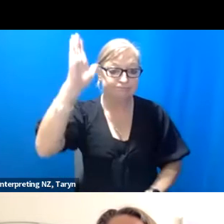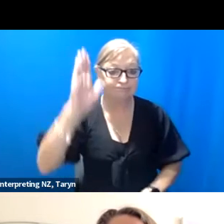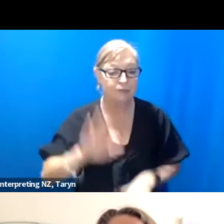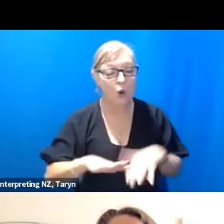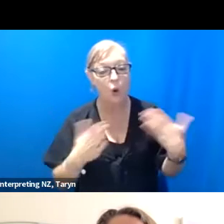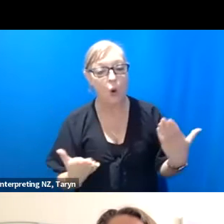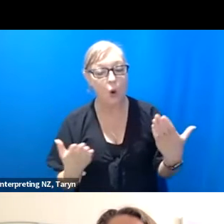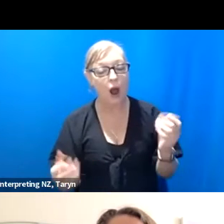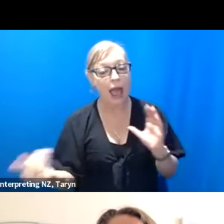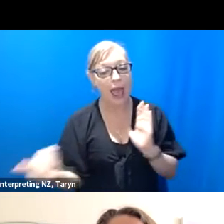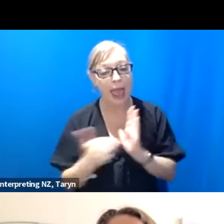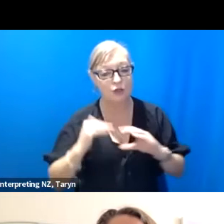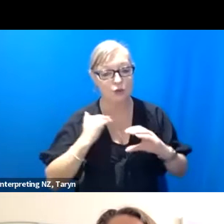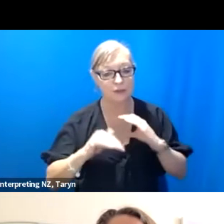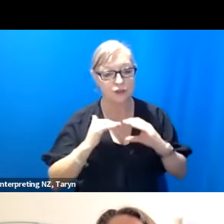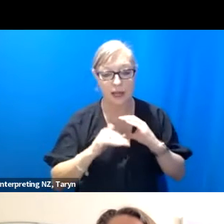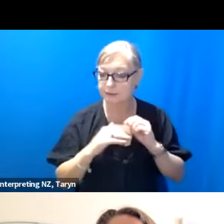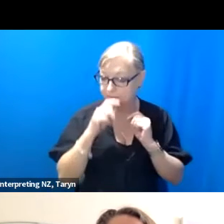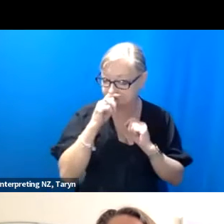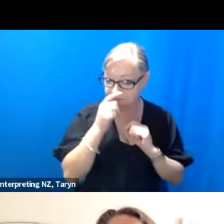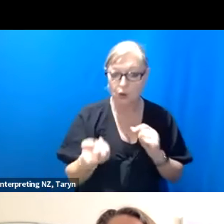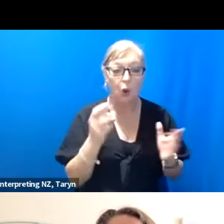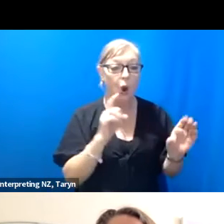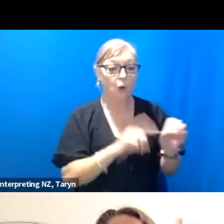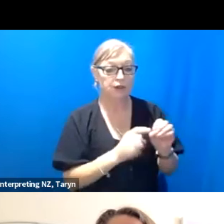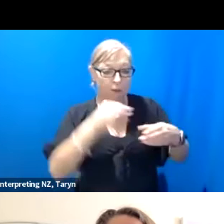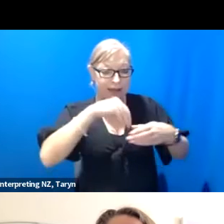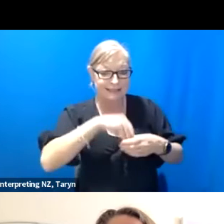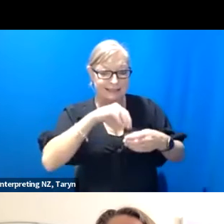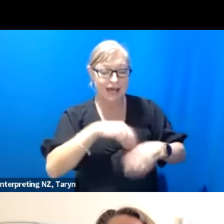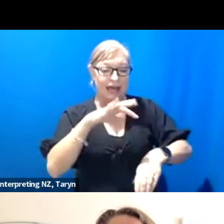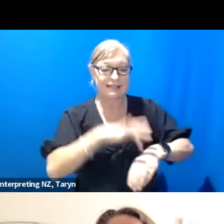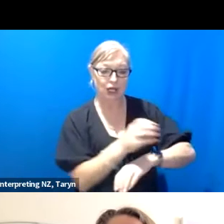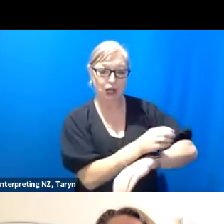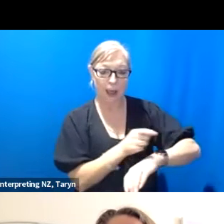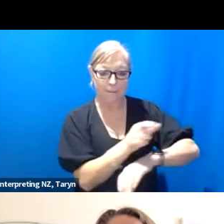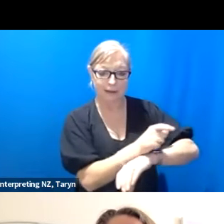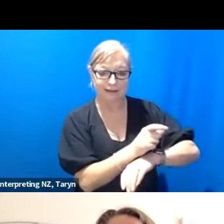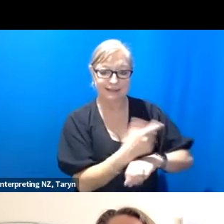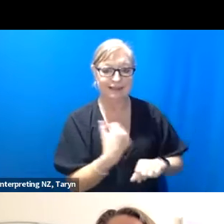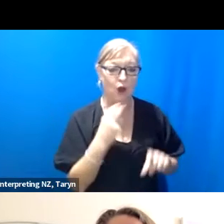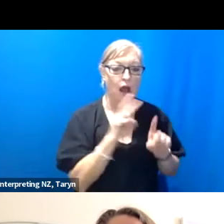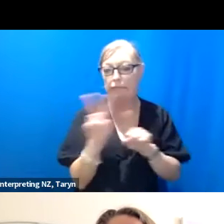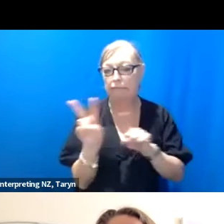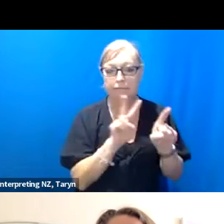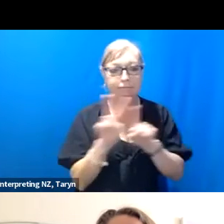So this is a question from actually inside Touch Compass, and you have to excuse me, I keep looking to the side, I have a second screen where the questions are stored.